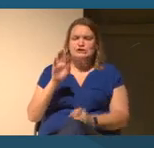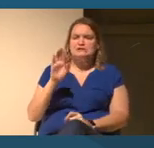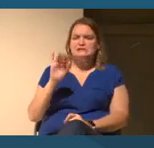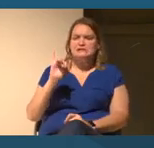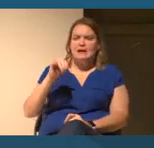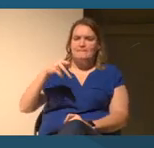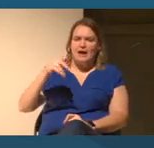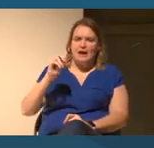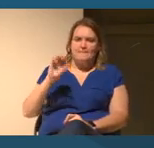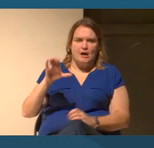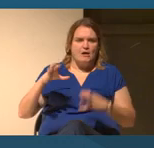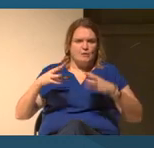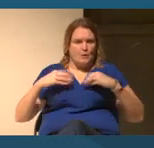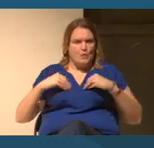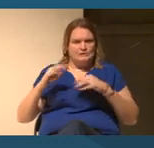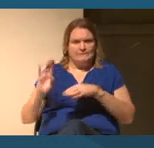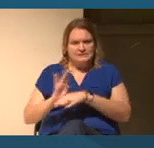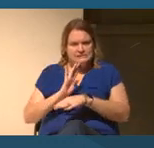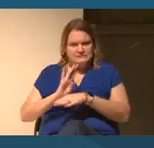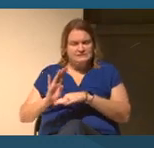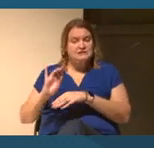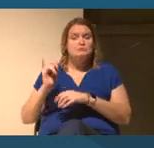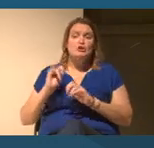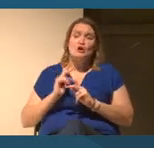but also lending our voice where we can make a difference.